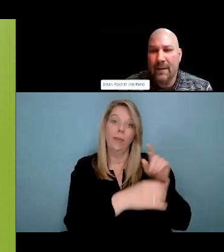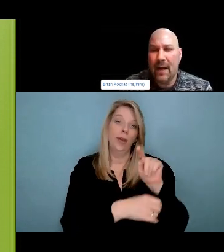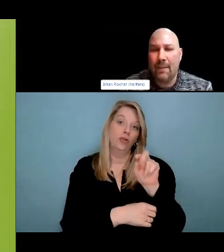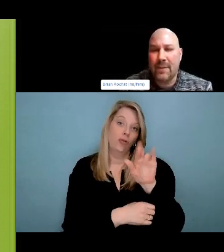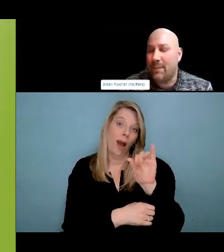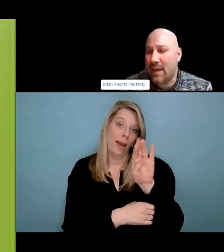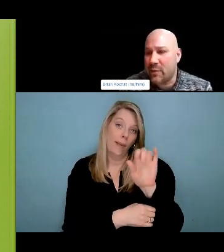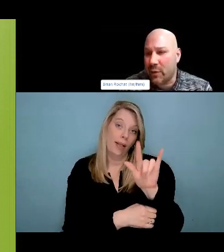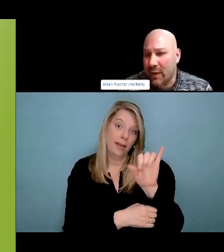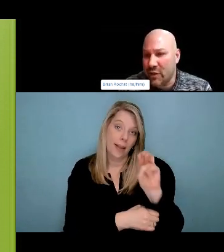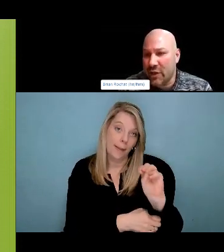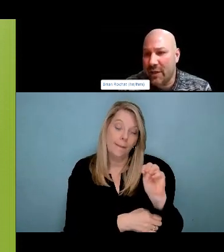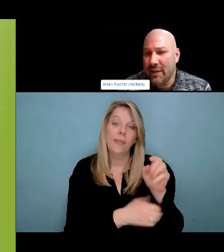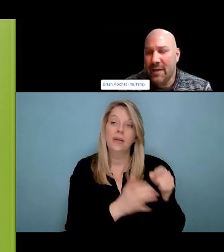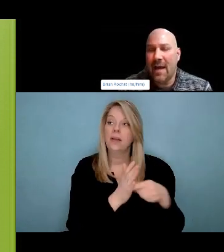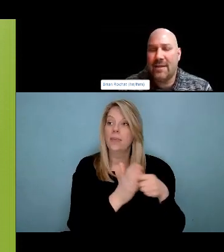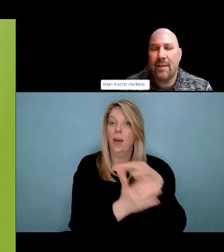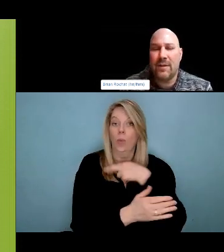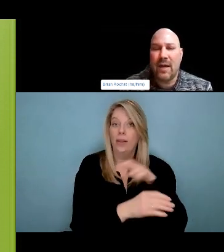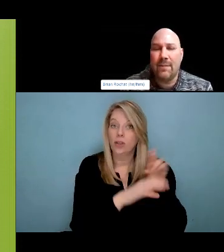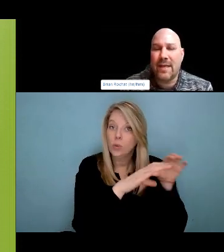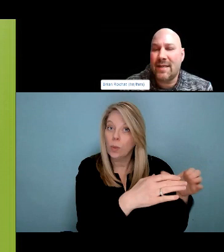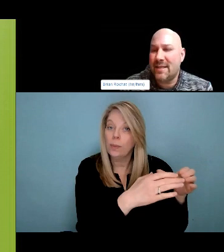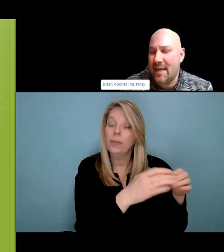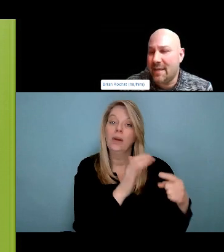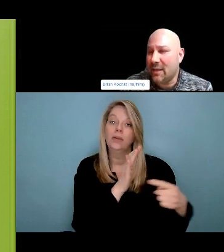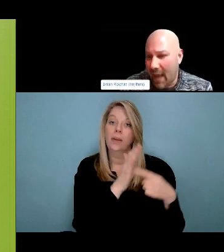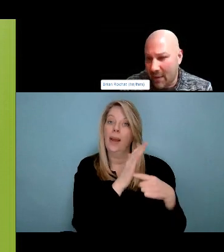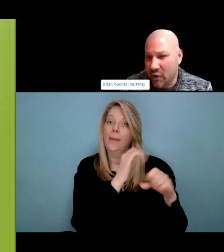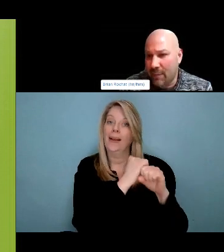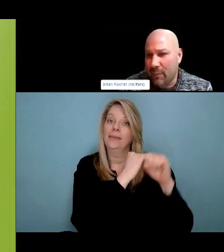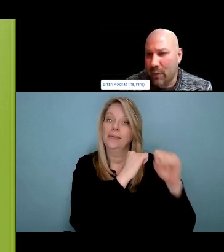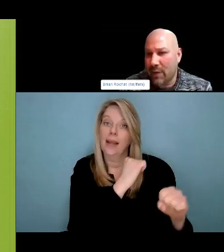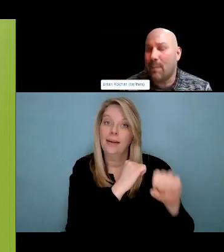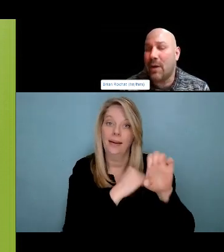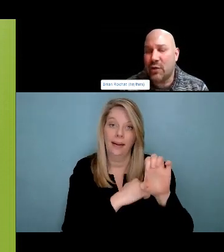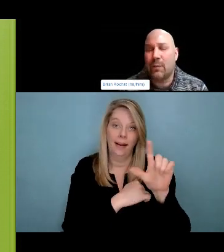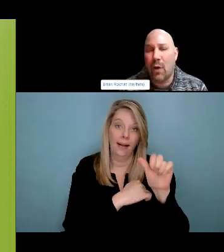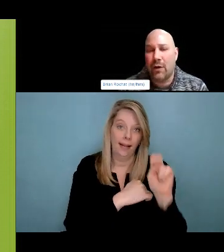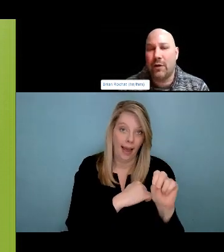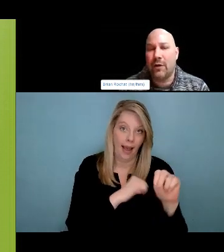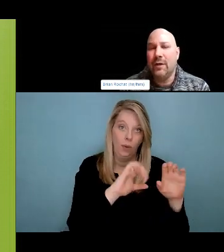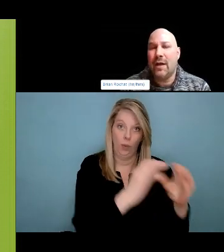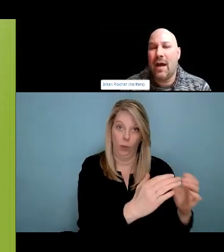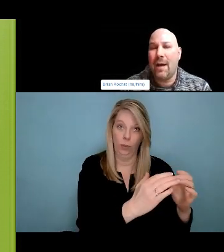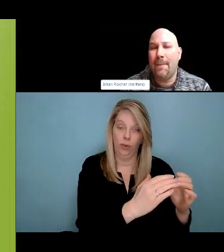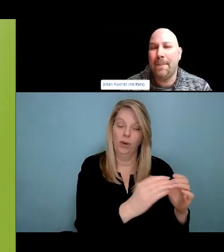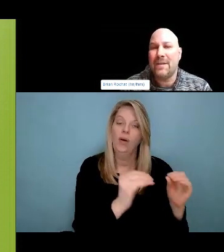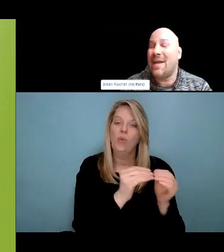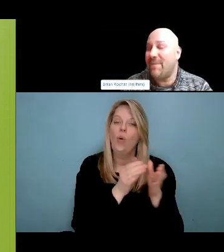It says harm reduction recognizes that people use drugs for many reasons. Reduction of substance